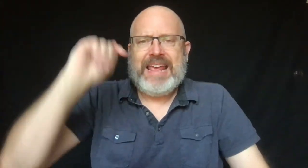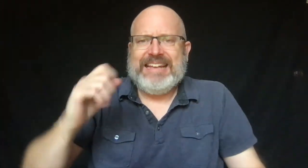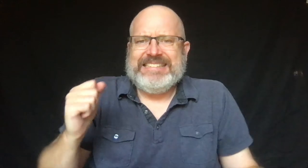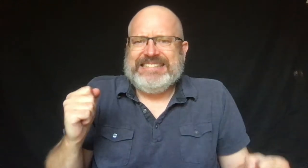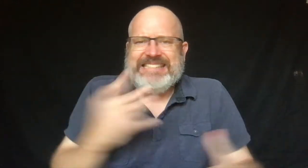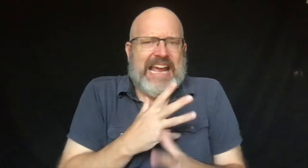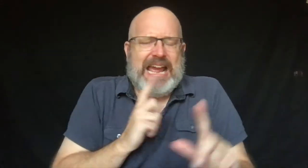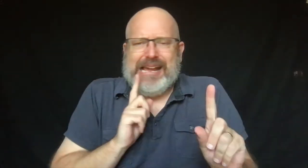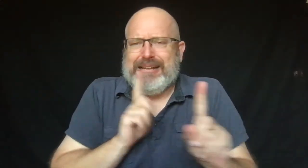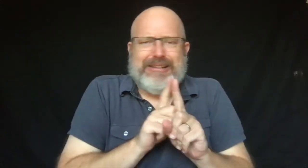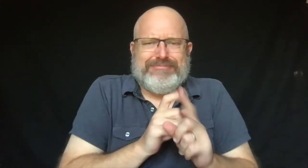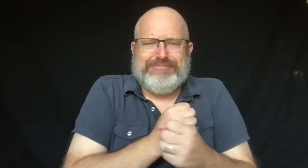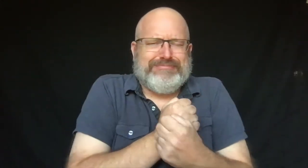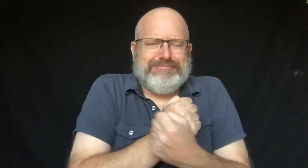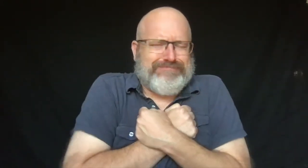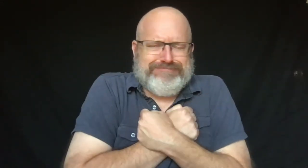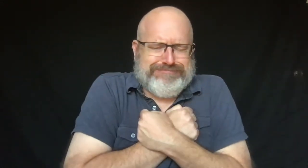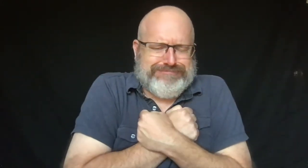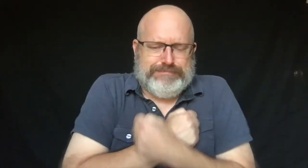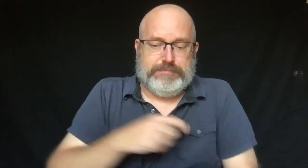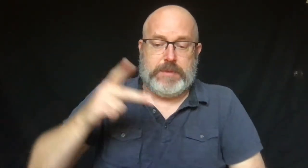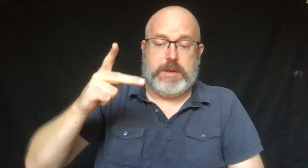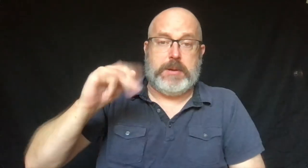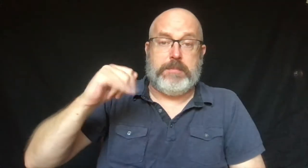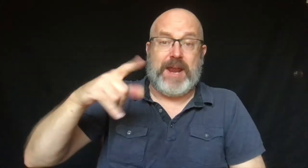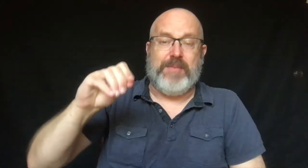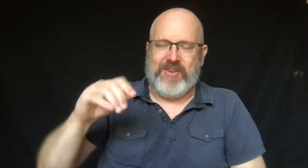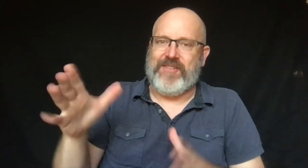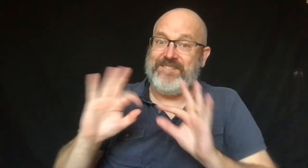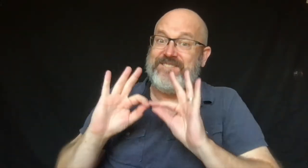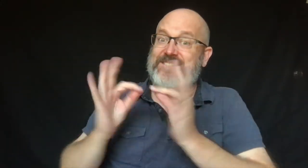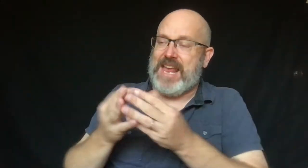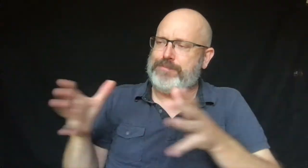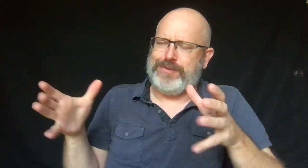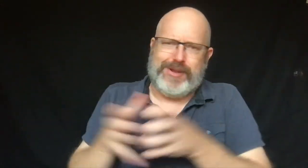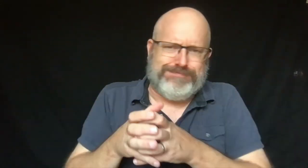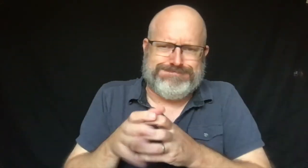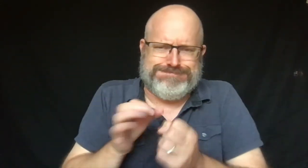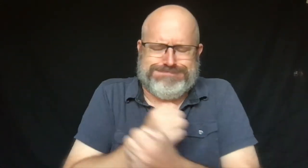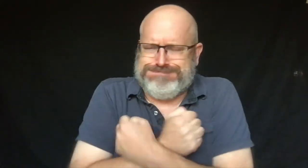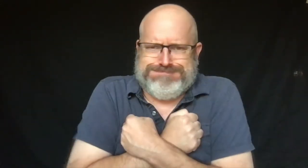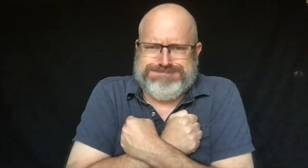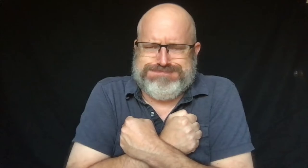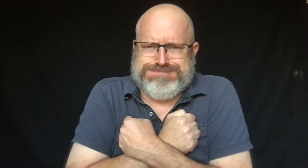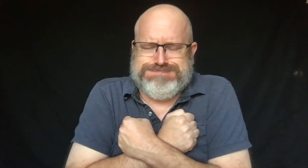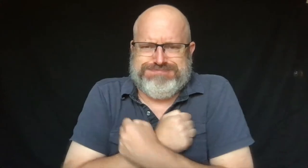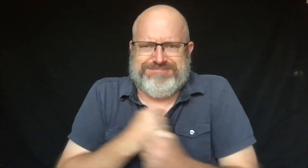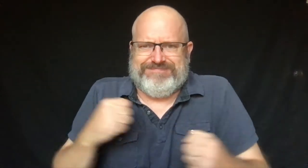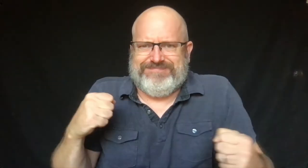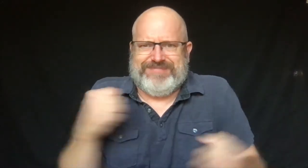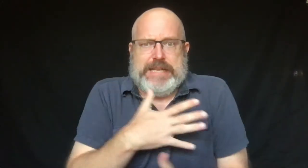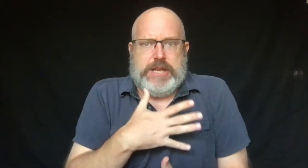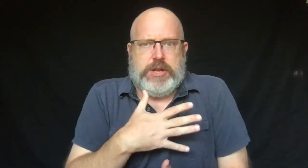When it did, the lights went out in the basement. Trinka was scared, and she hugged her mom.